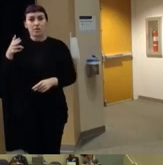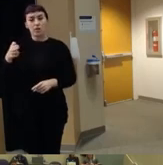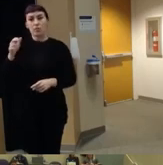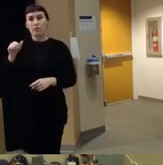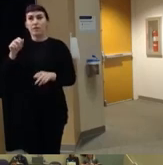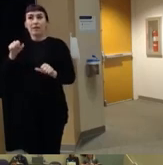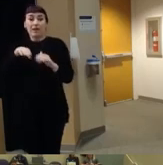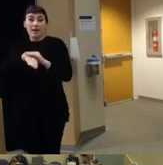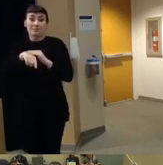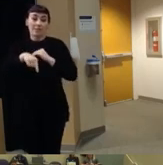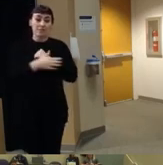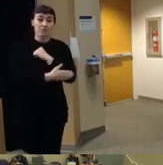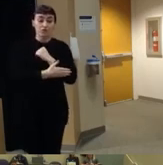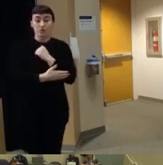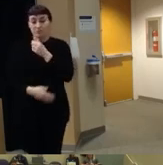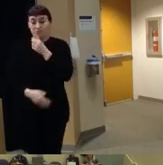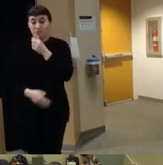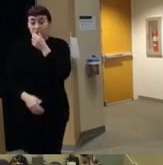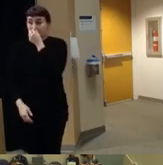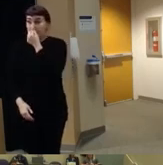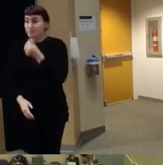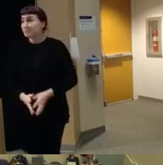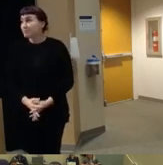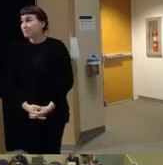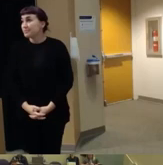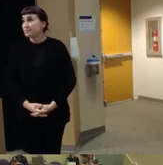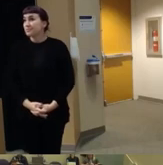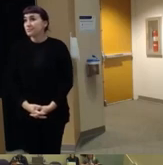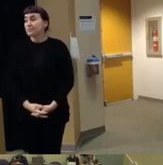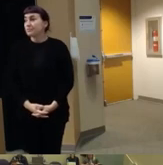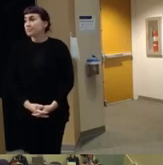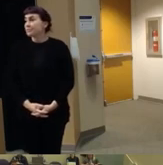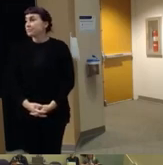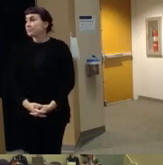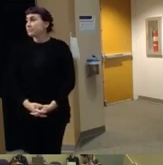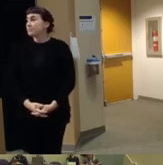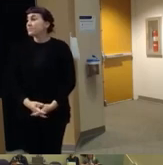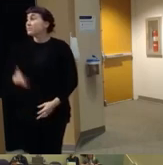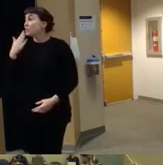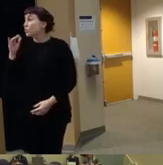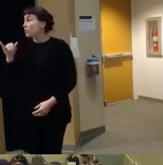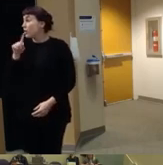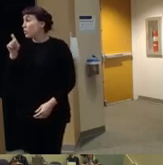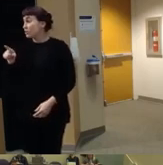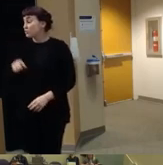country did that answer your that question okay it doesn't give a